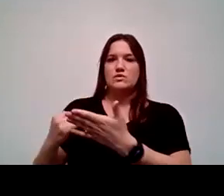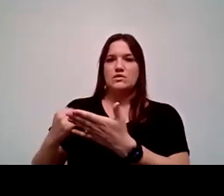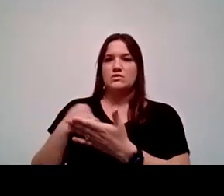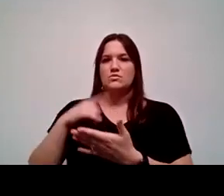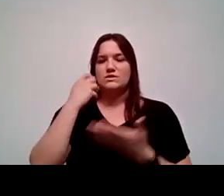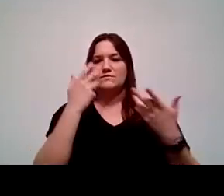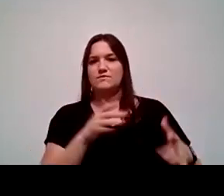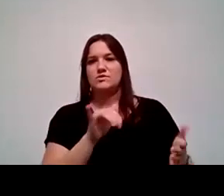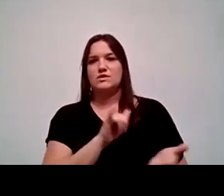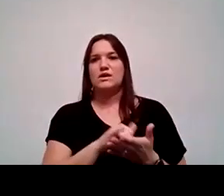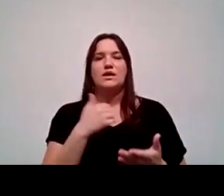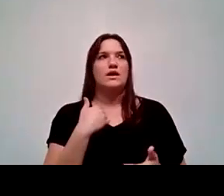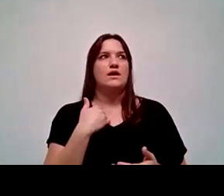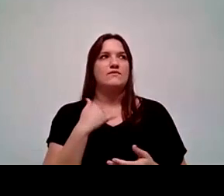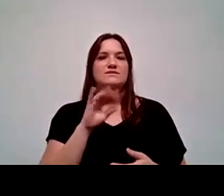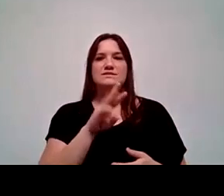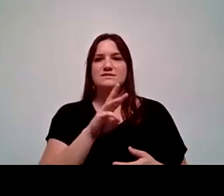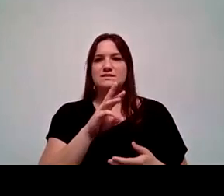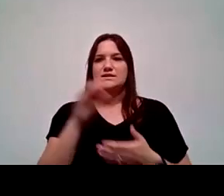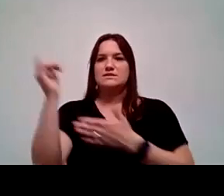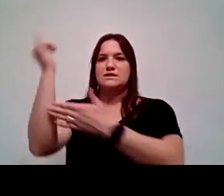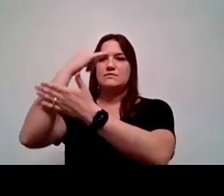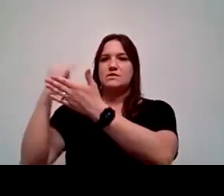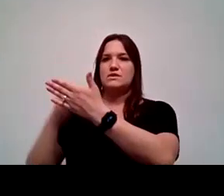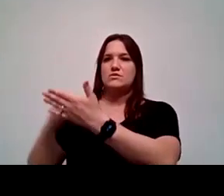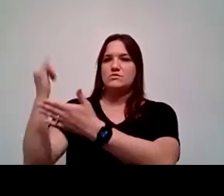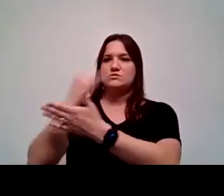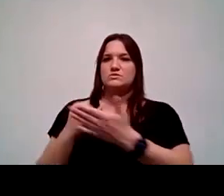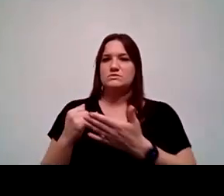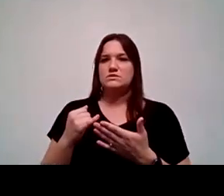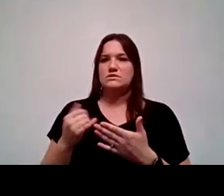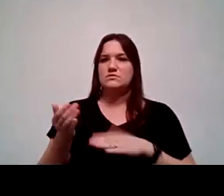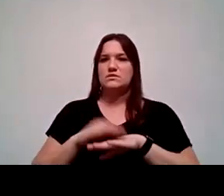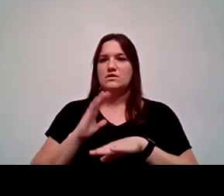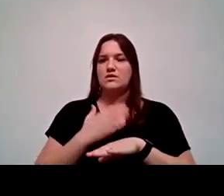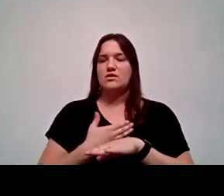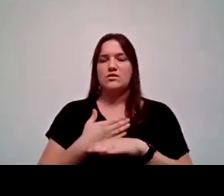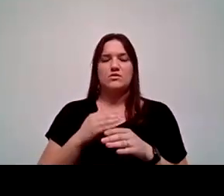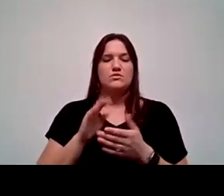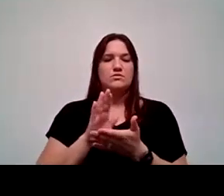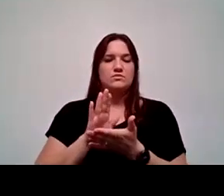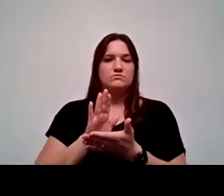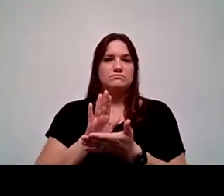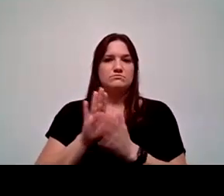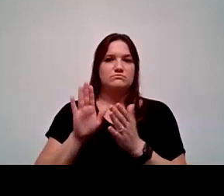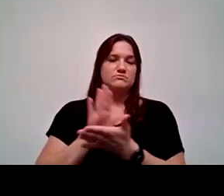and we have about six murals that are going to be on our campus and we paid top dollar, I should say Lumina did.